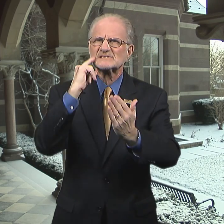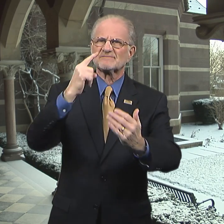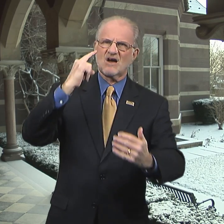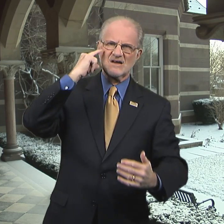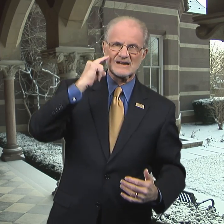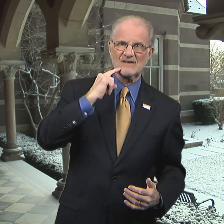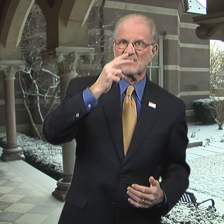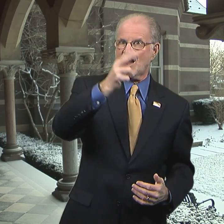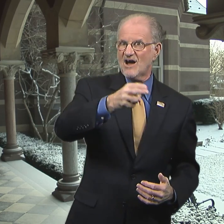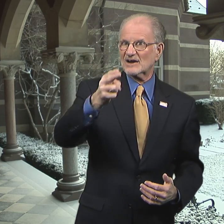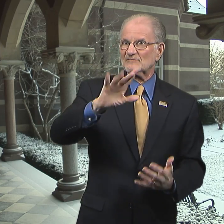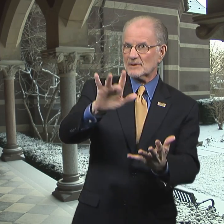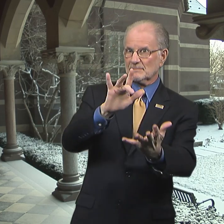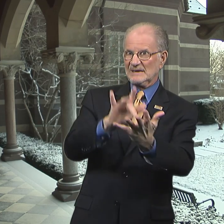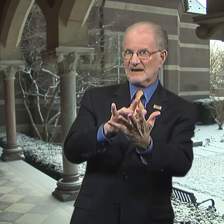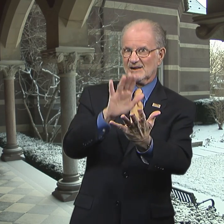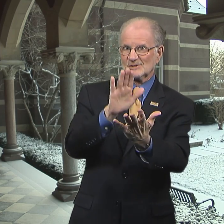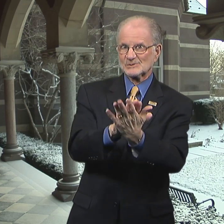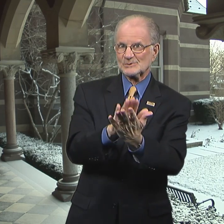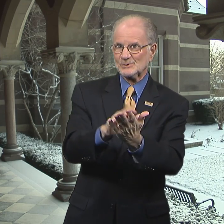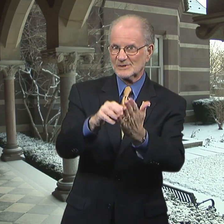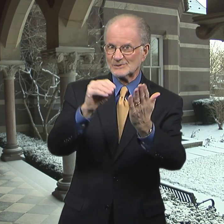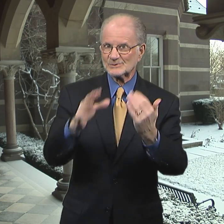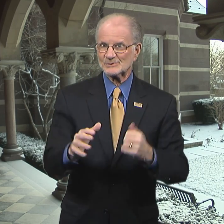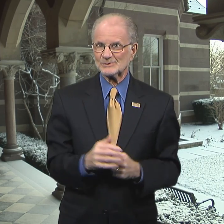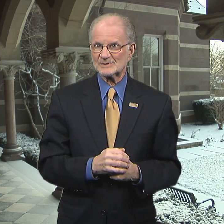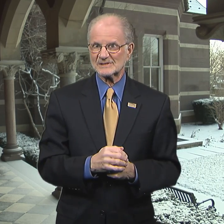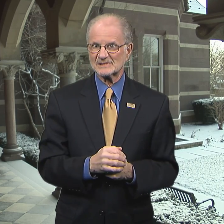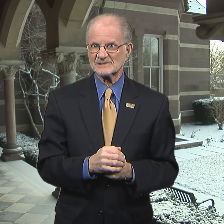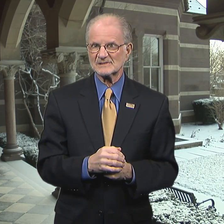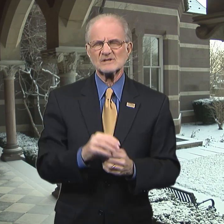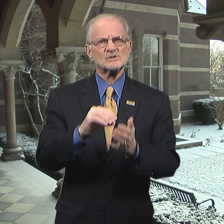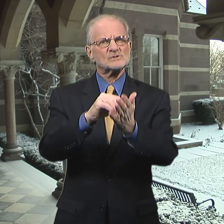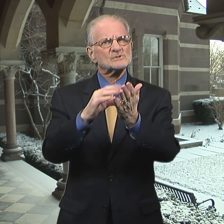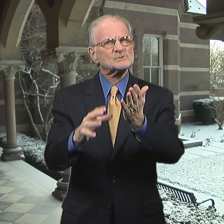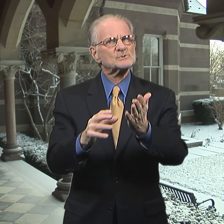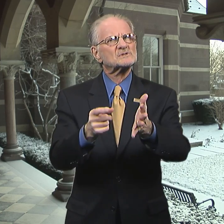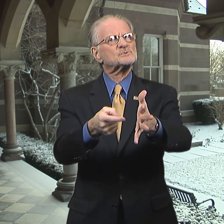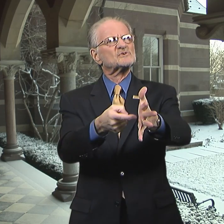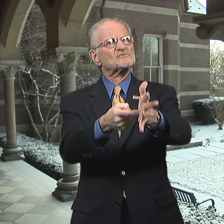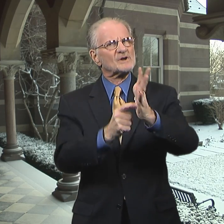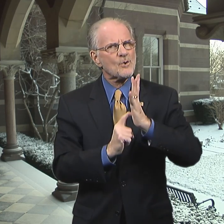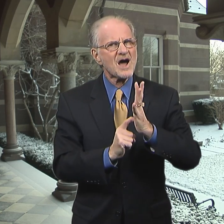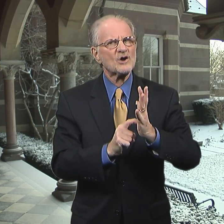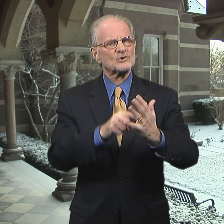for deaf and hard of hearing middle school students.